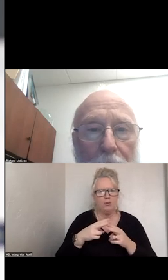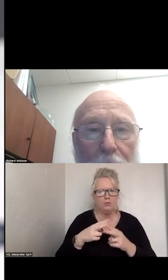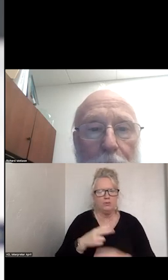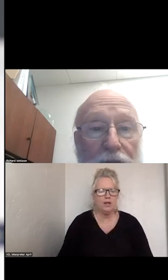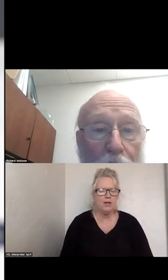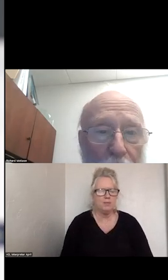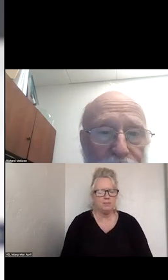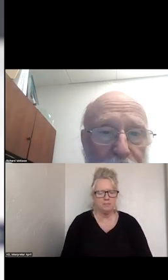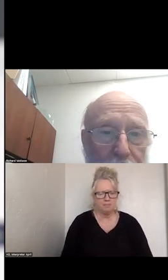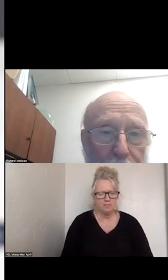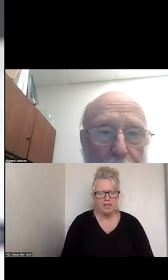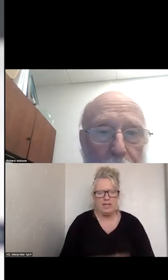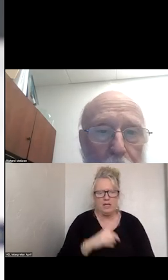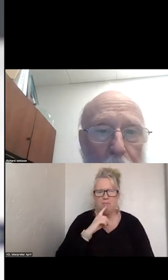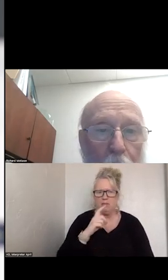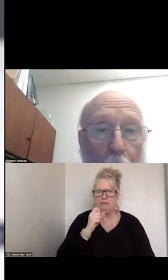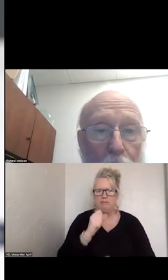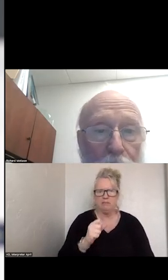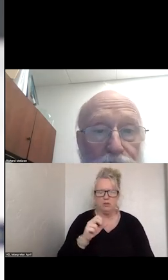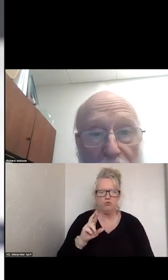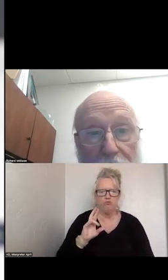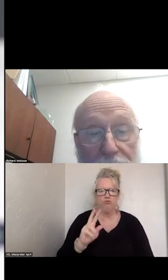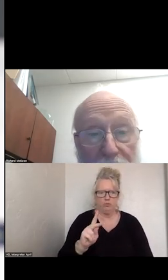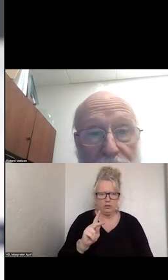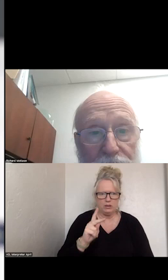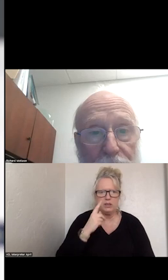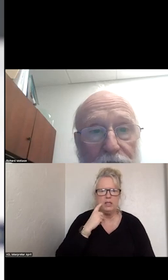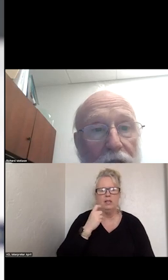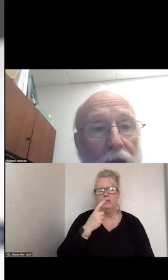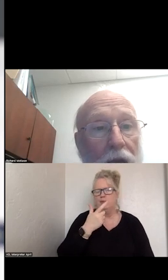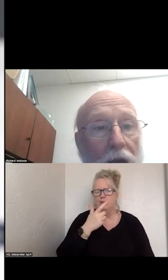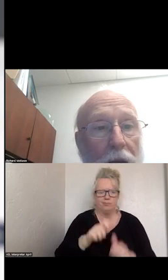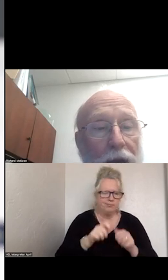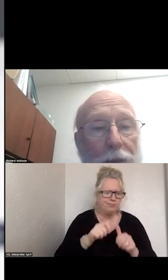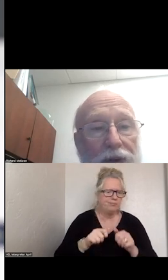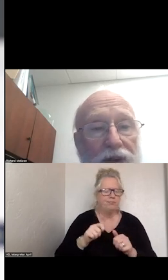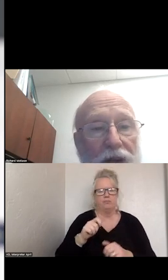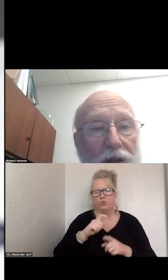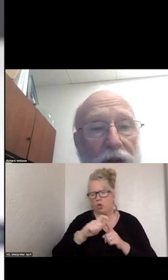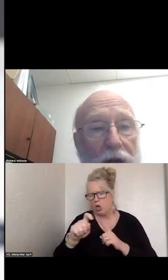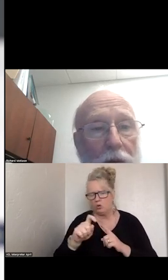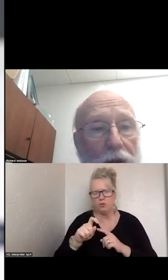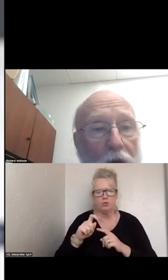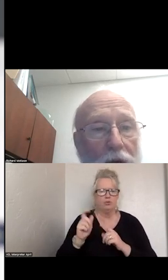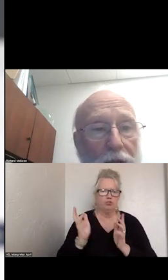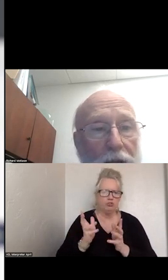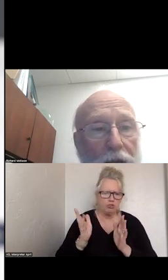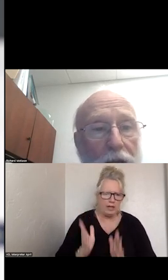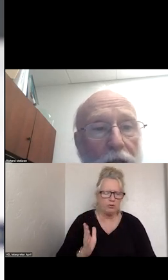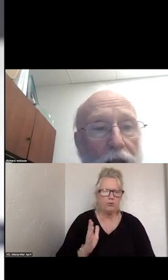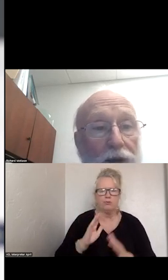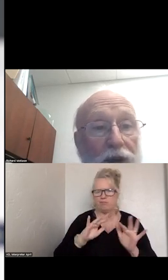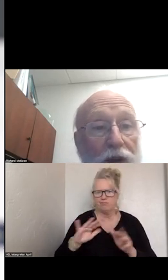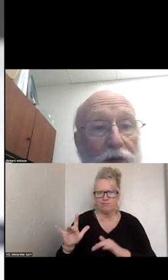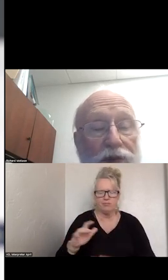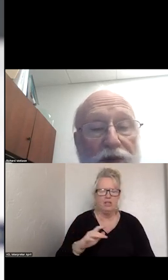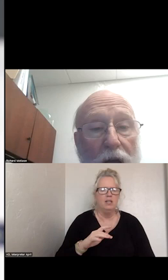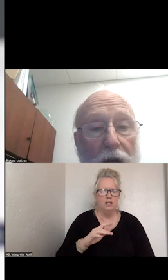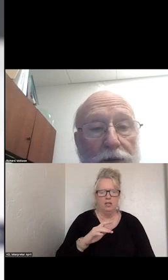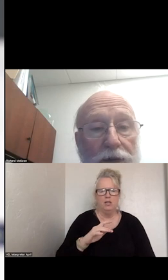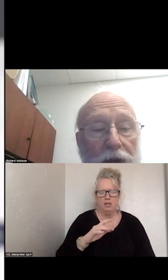IMMINENT RISK WITH CALLERS AND TEXTING AND CHATTER AND THE USE OF